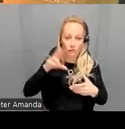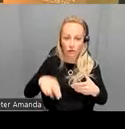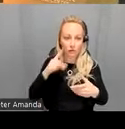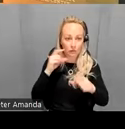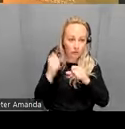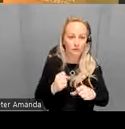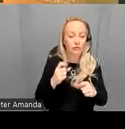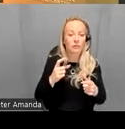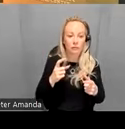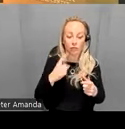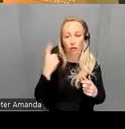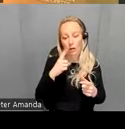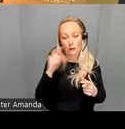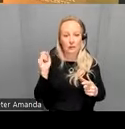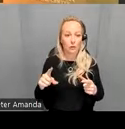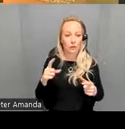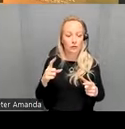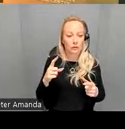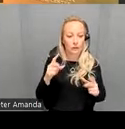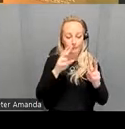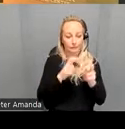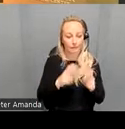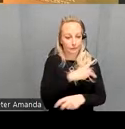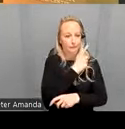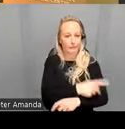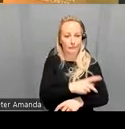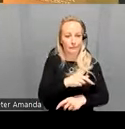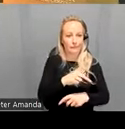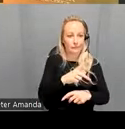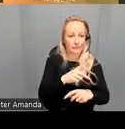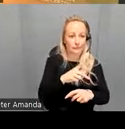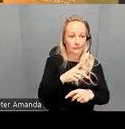question so we looked only at patients who were extra still on the scanner because motion within